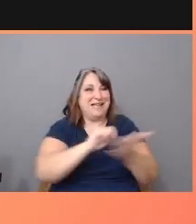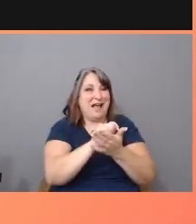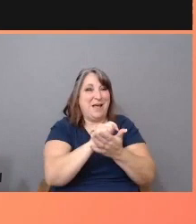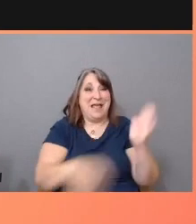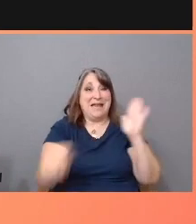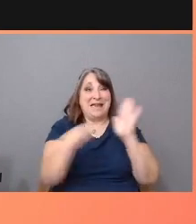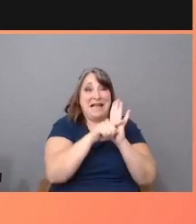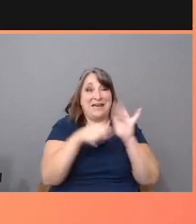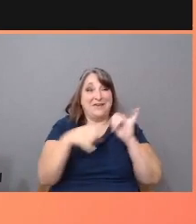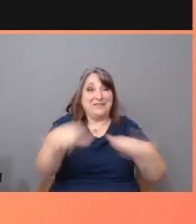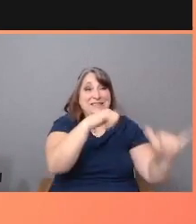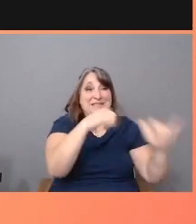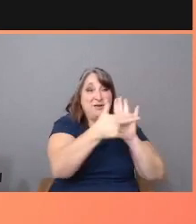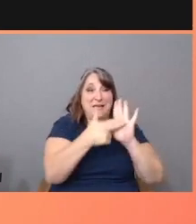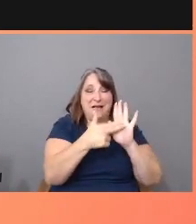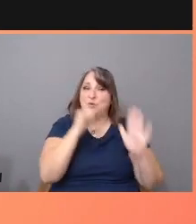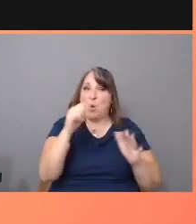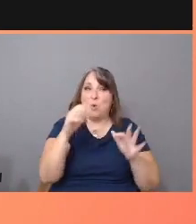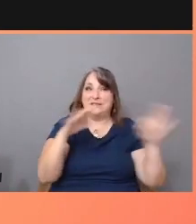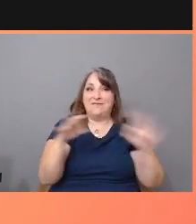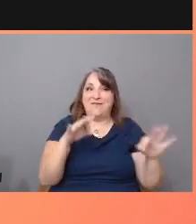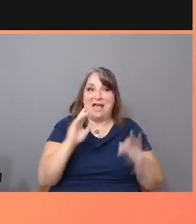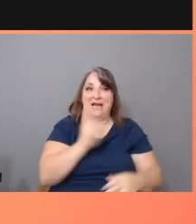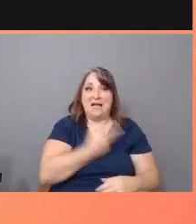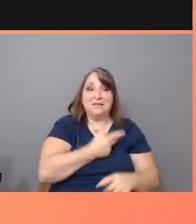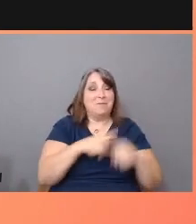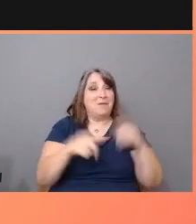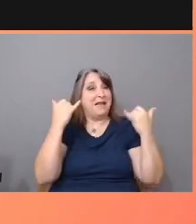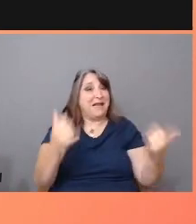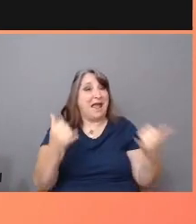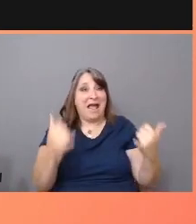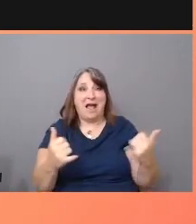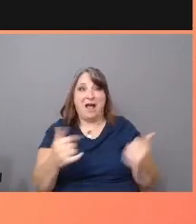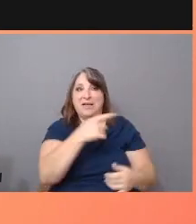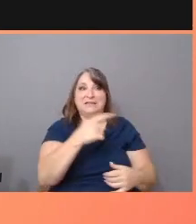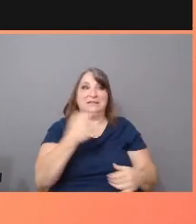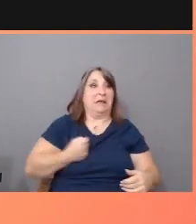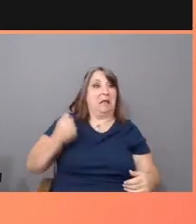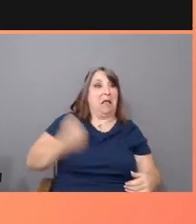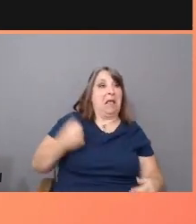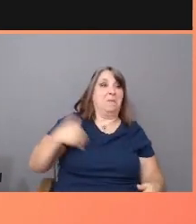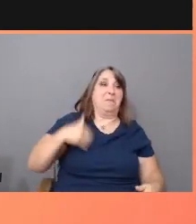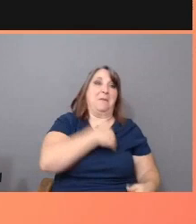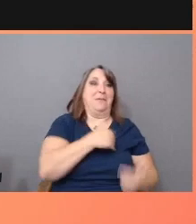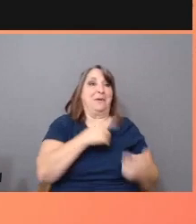But the narco of today is the gang member of urban films, the bandido of the Western genre,